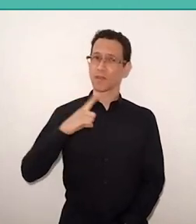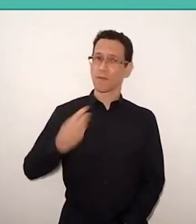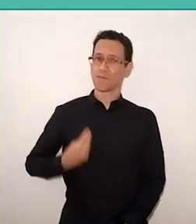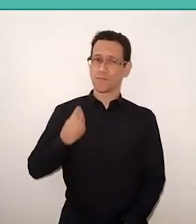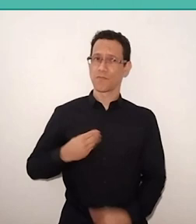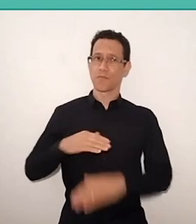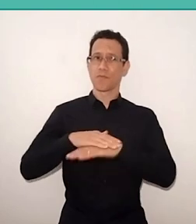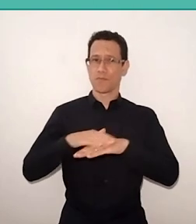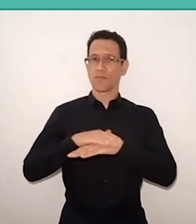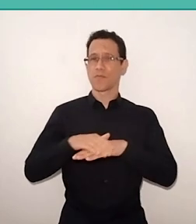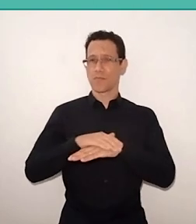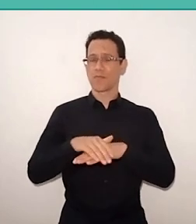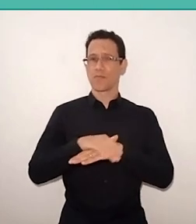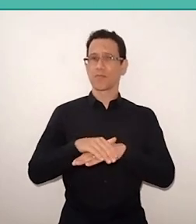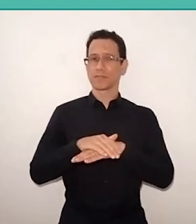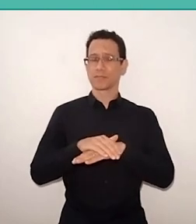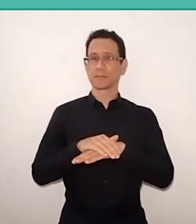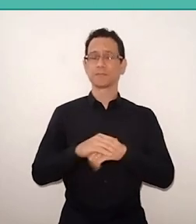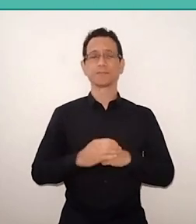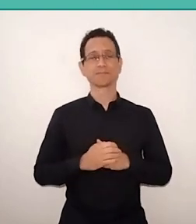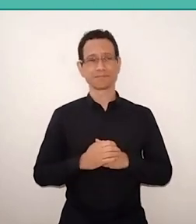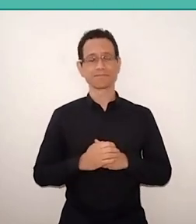and he insisted very much that…